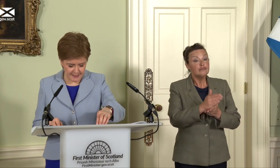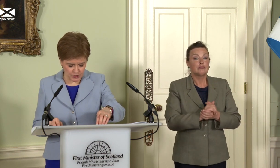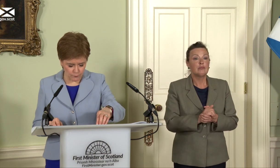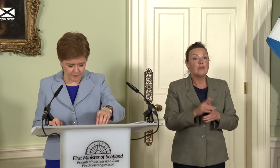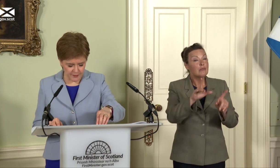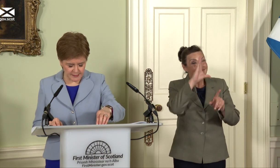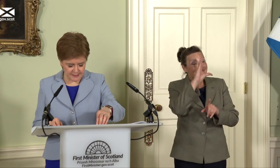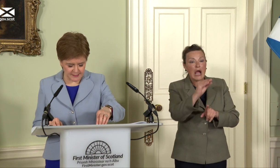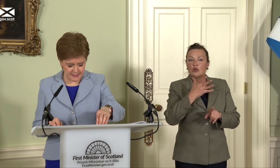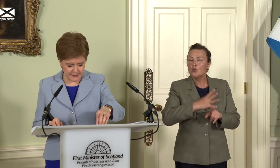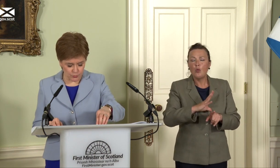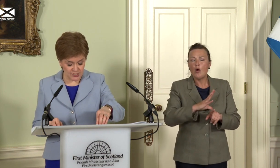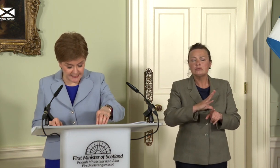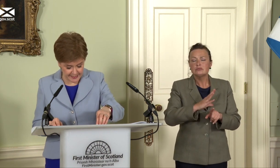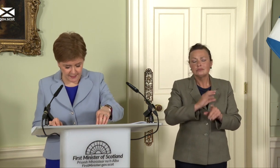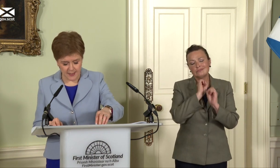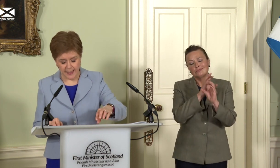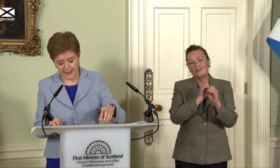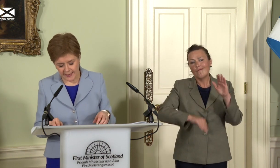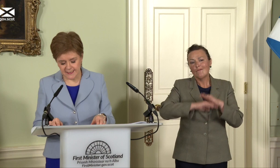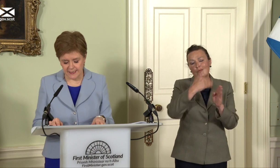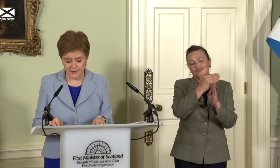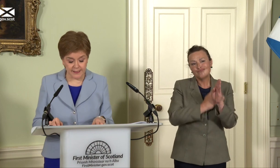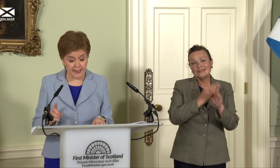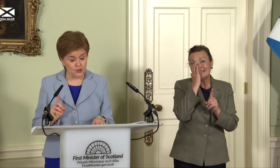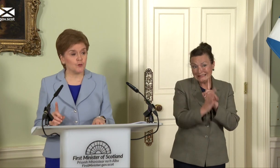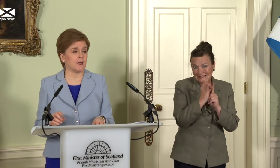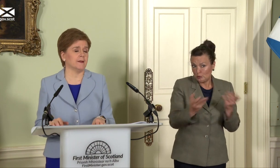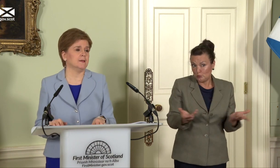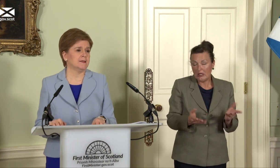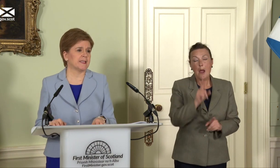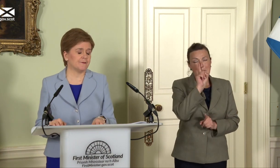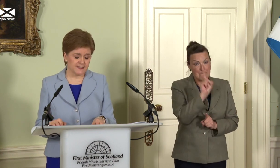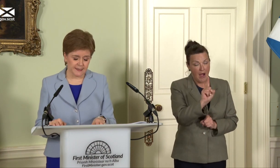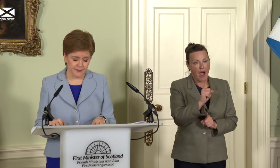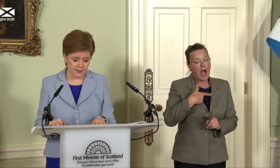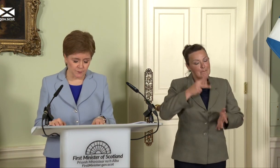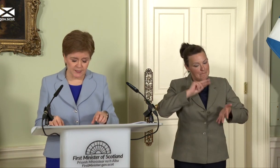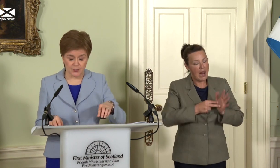to go further into the detail today, I can say that I do plan to give a significant update to